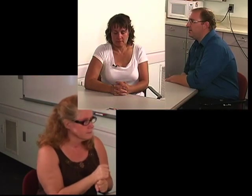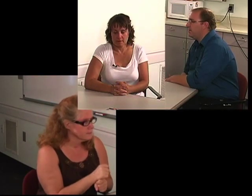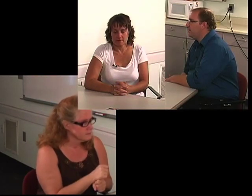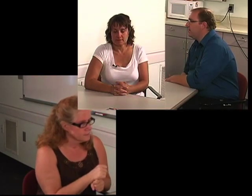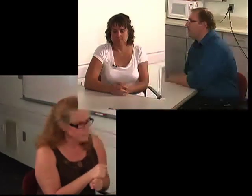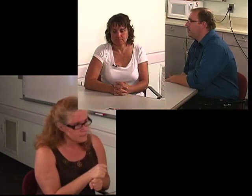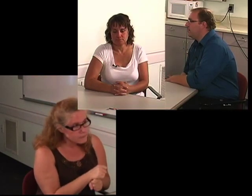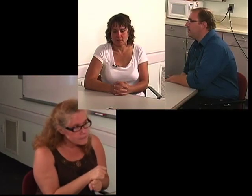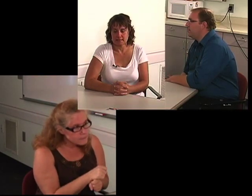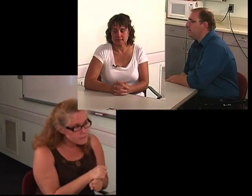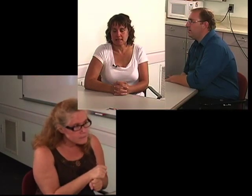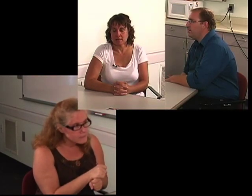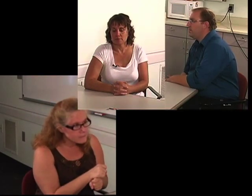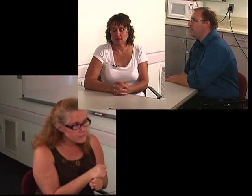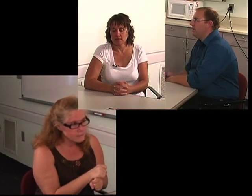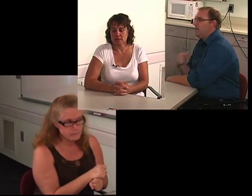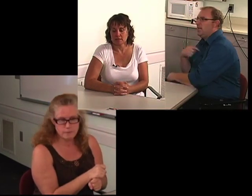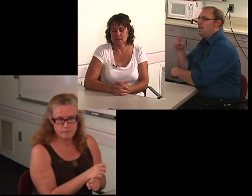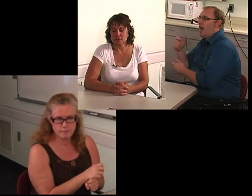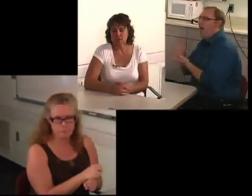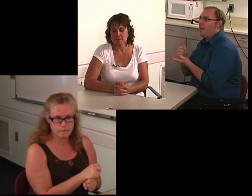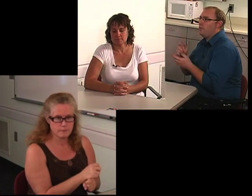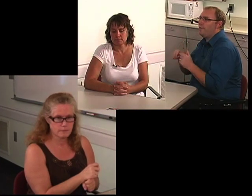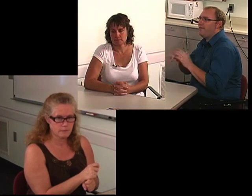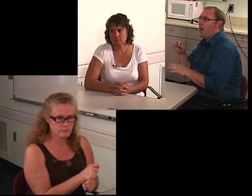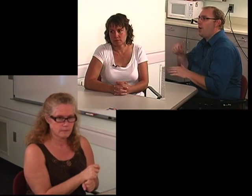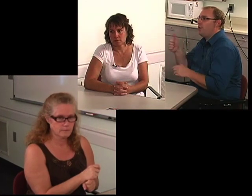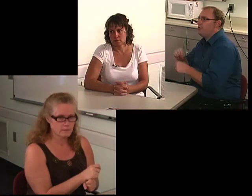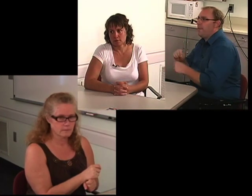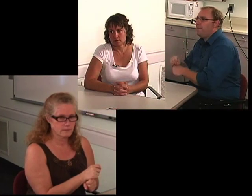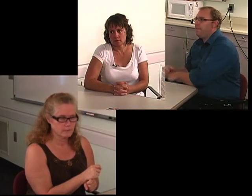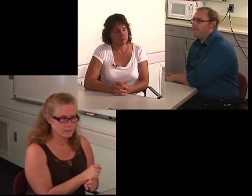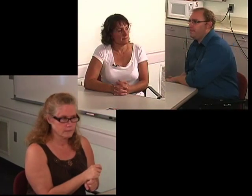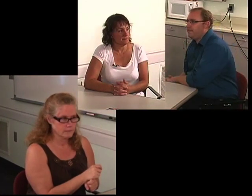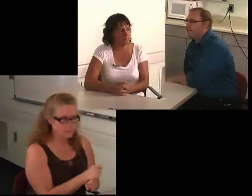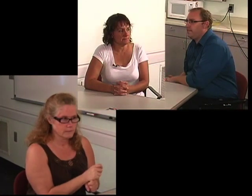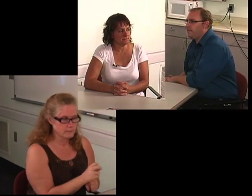C: Well, I need help finding another job.